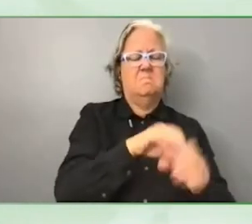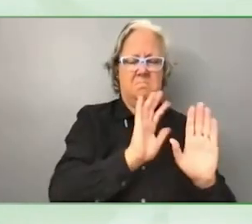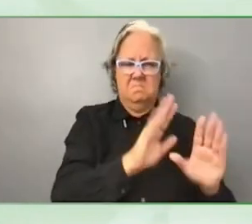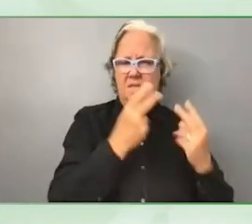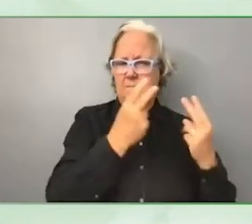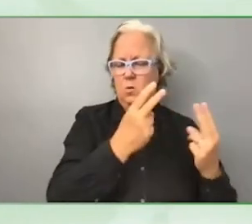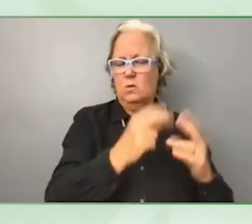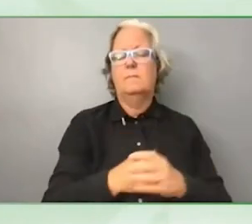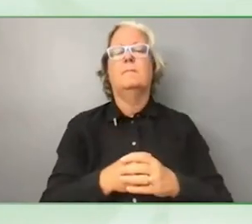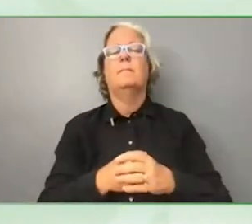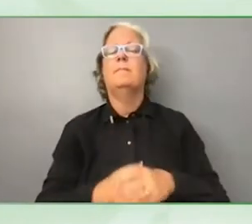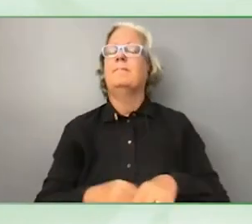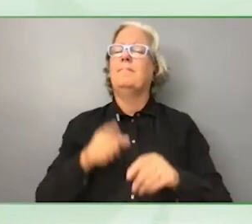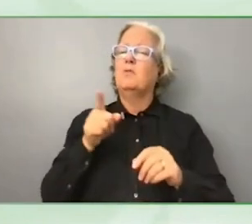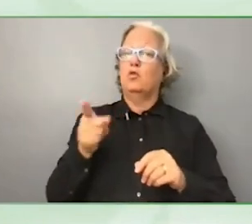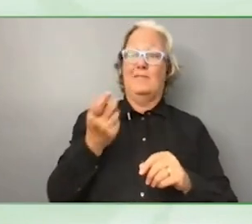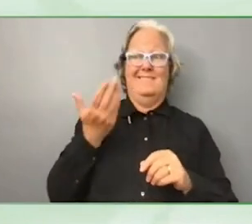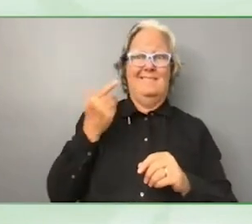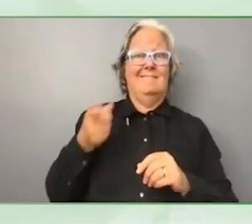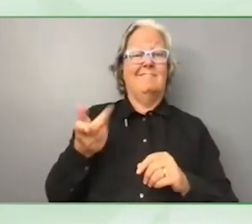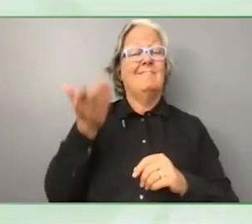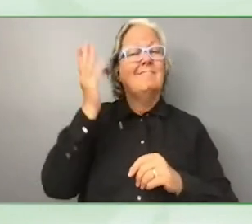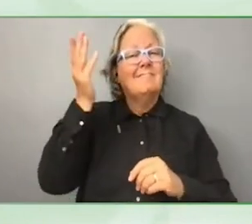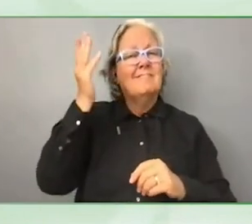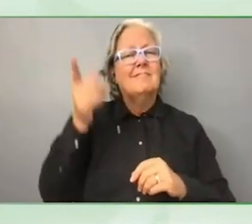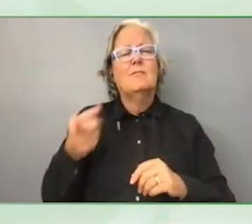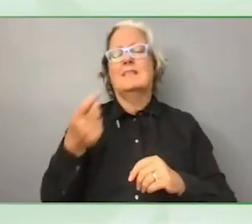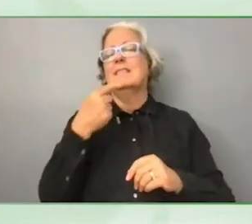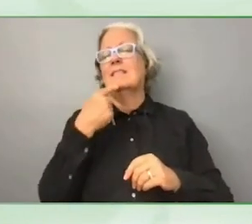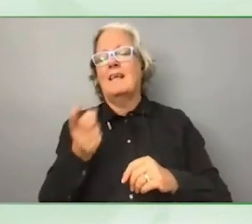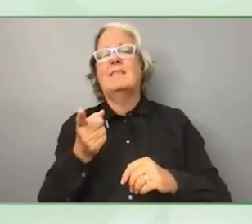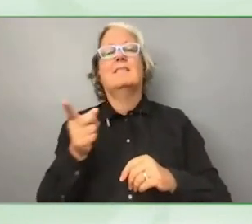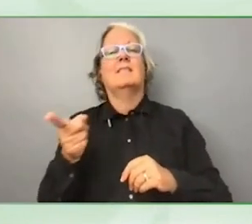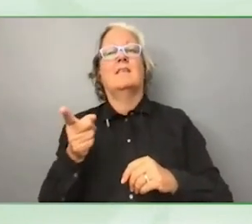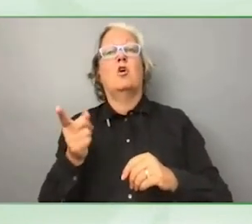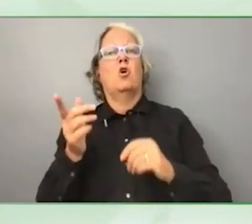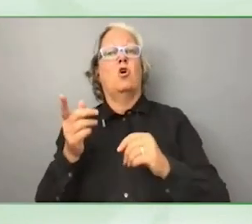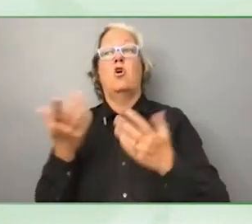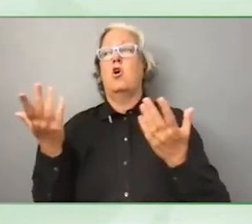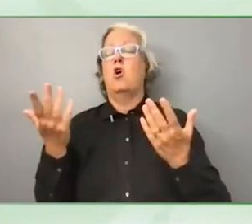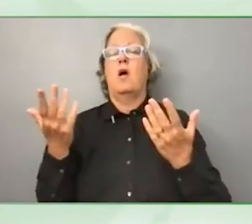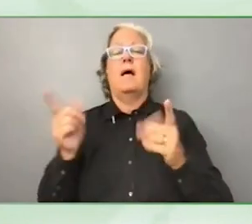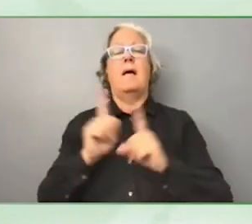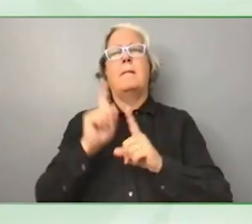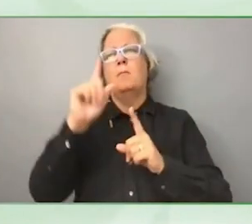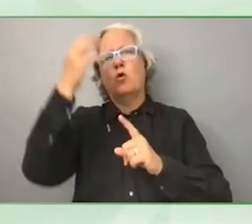in the concept of public-private partnerships as a way of looking at financing.